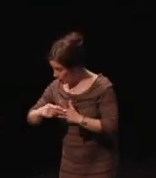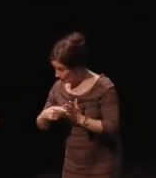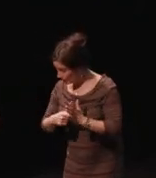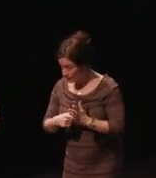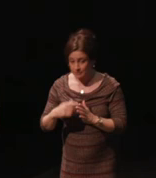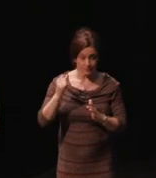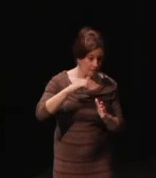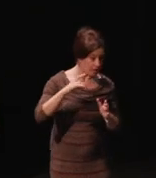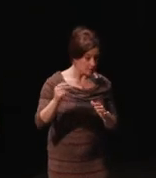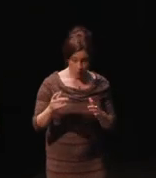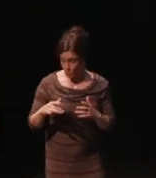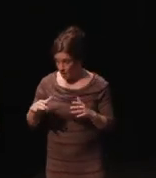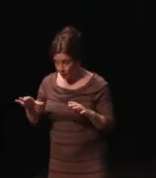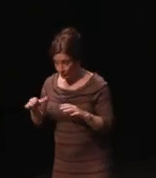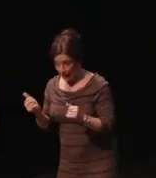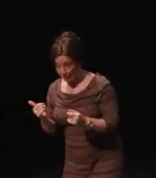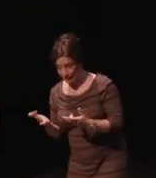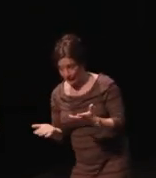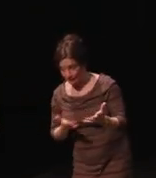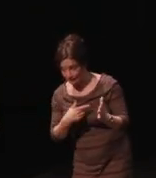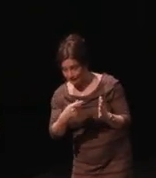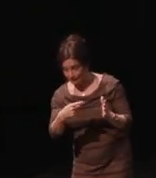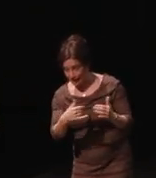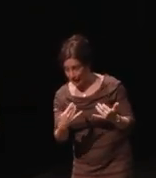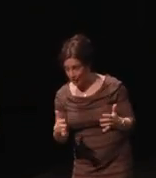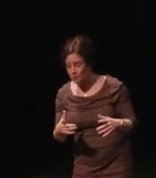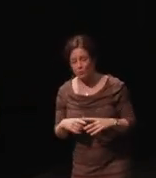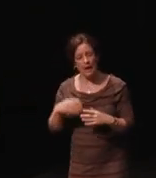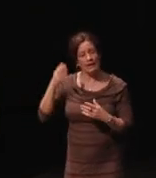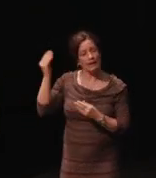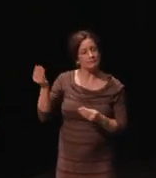And so I have some idea can report to management where everybody is.